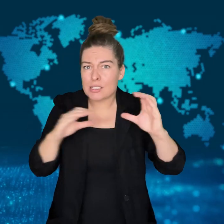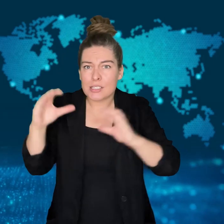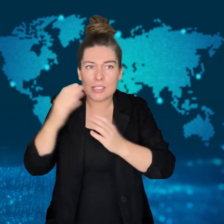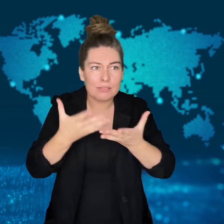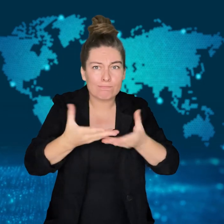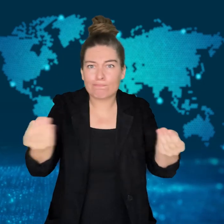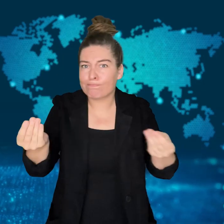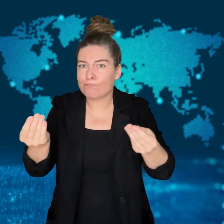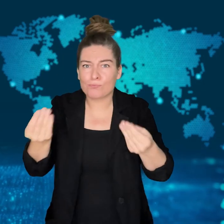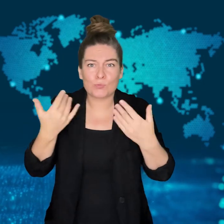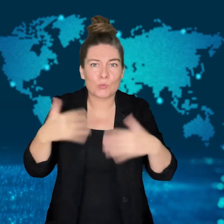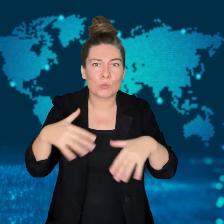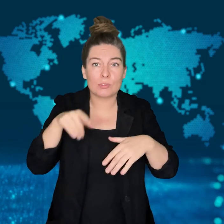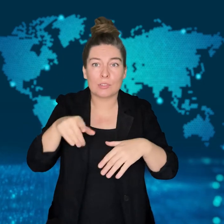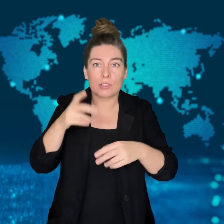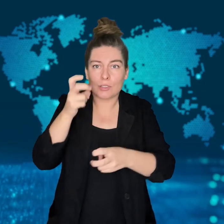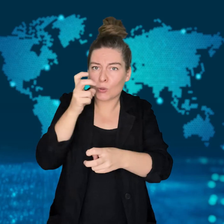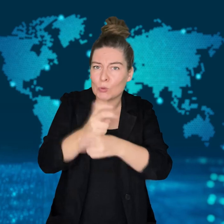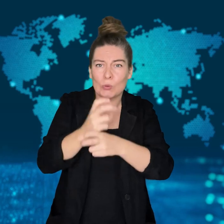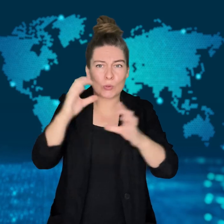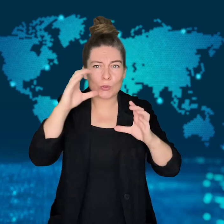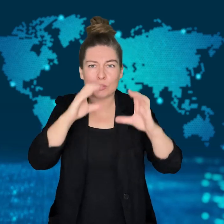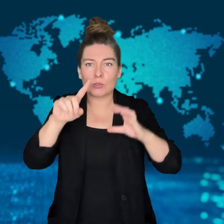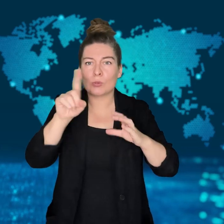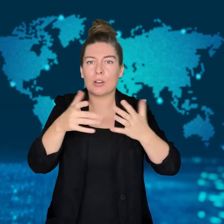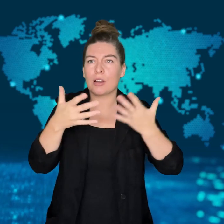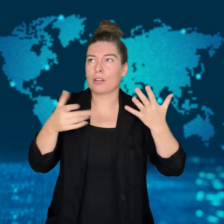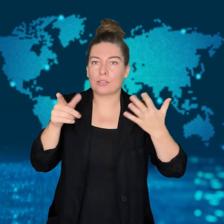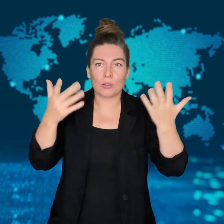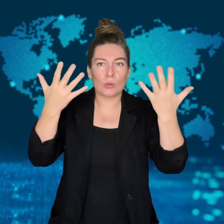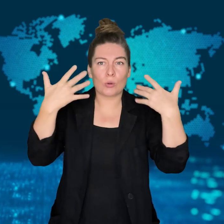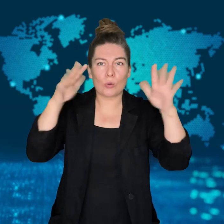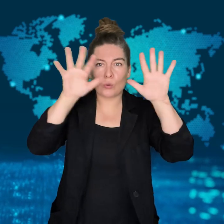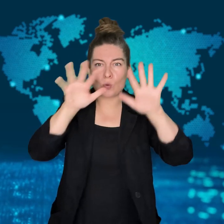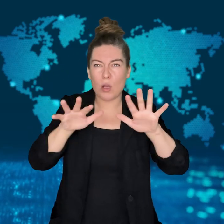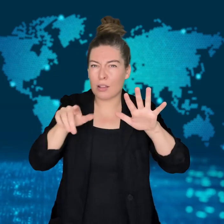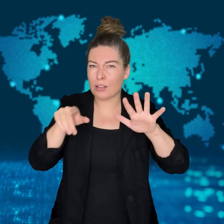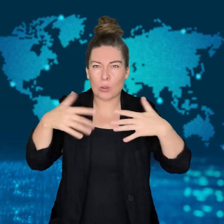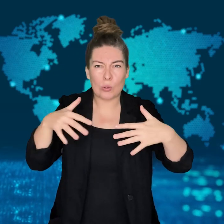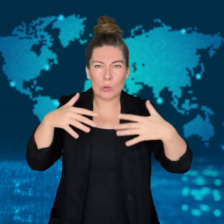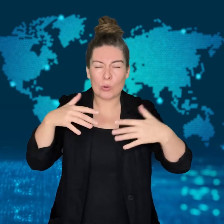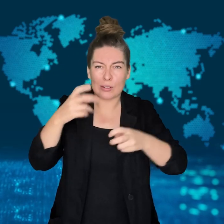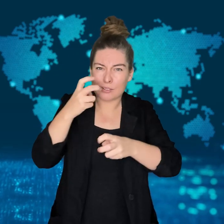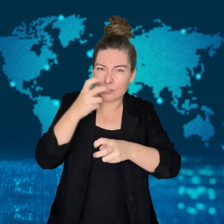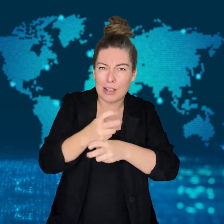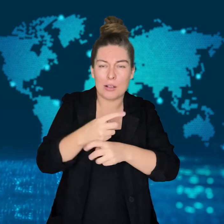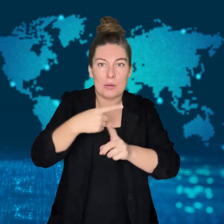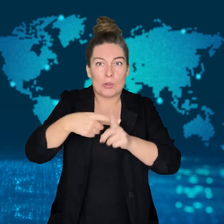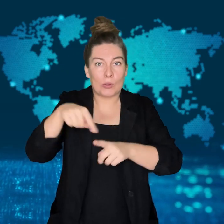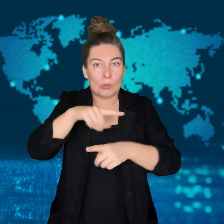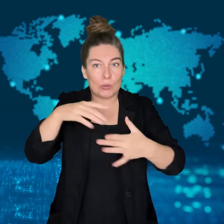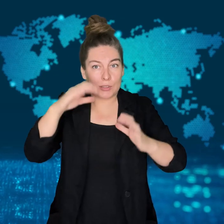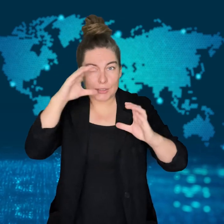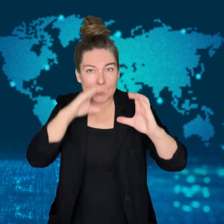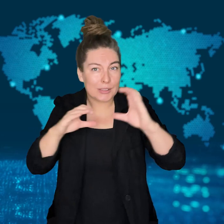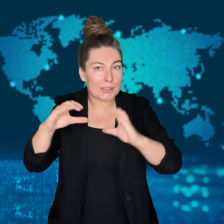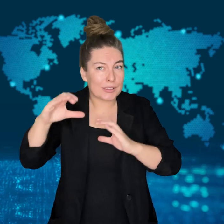Weather conditions made the search harder.